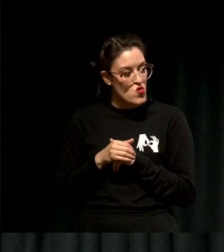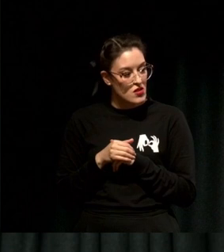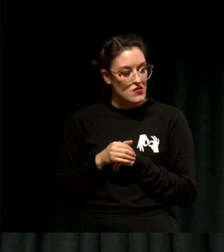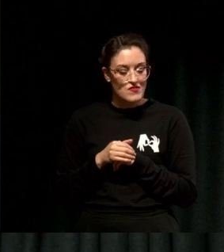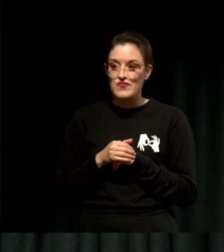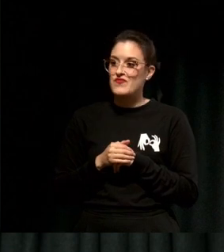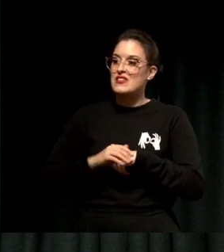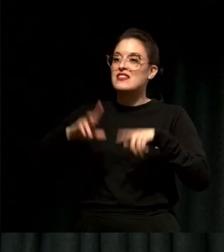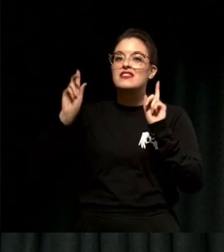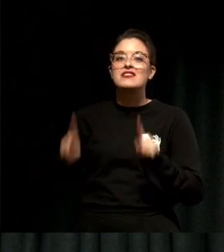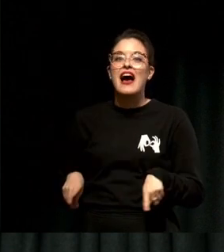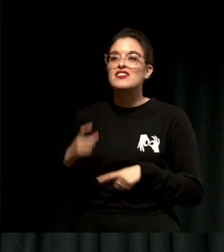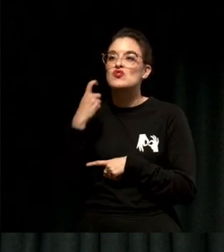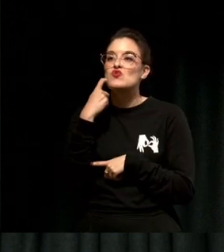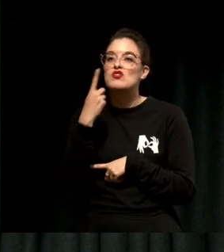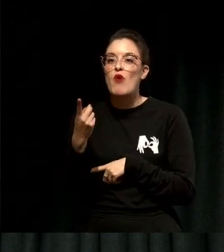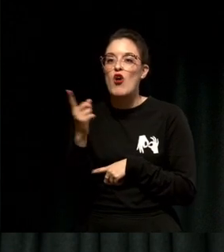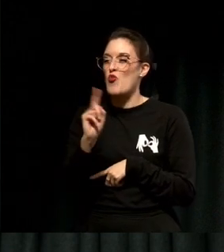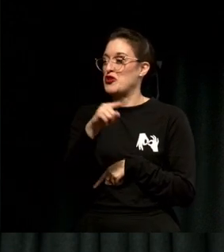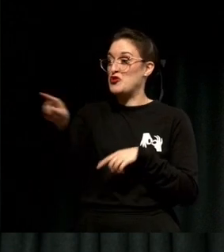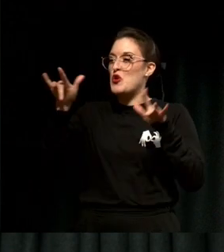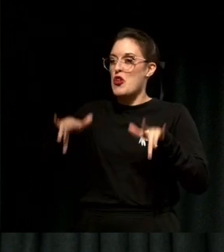Start tomorrow what you haven't started today.